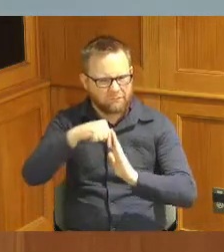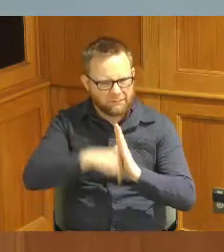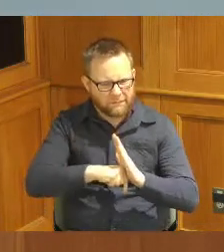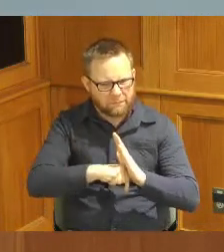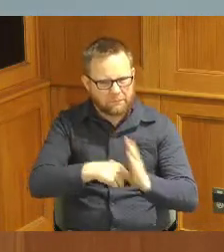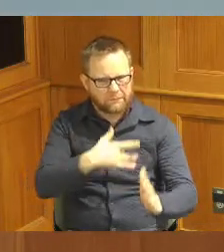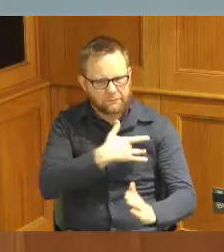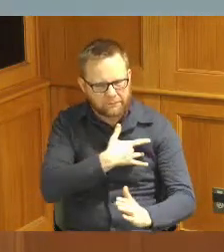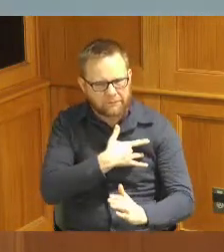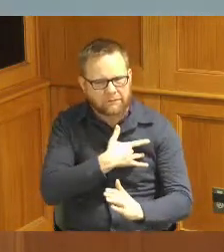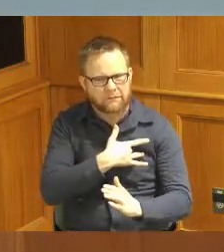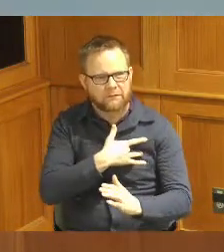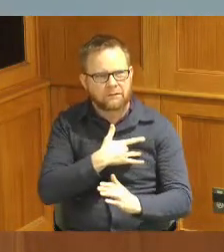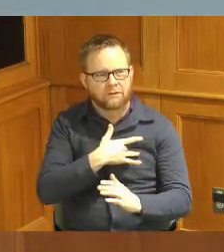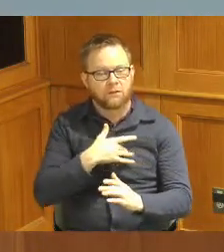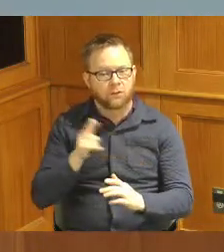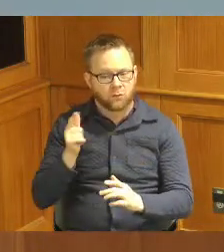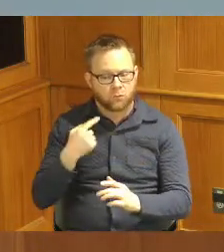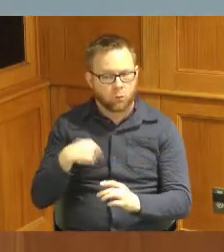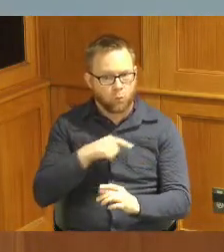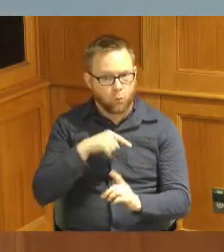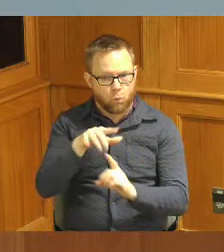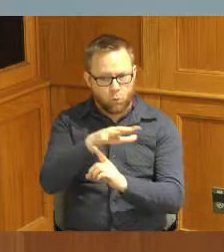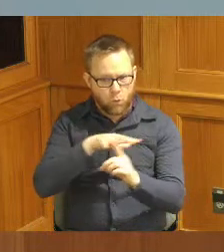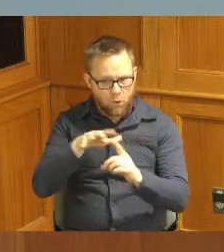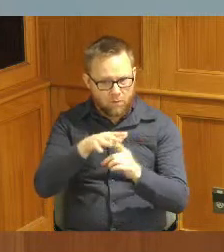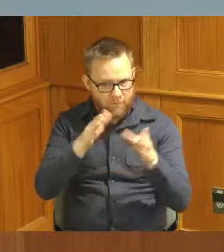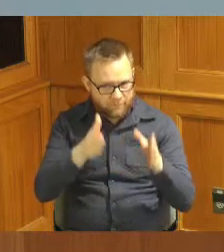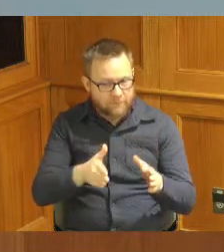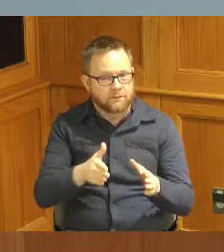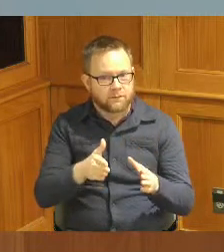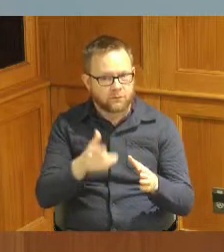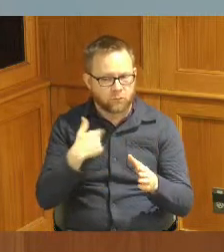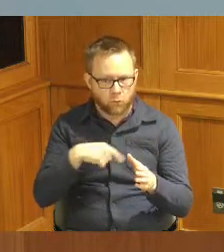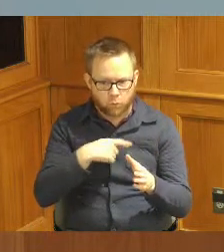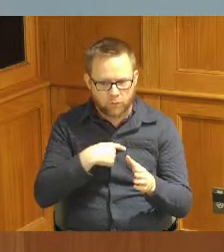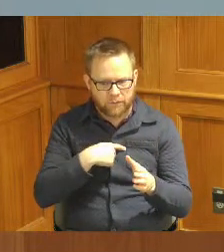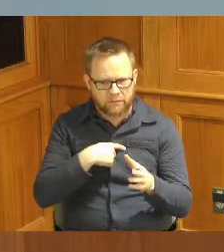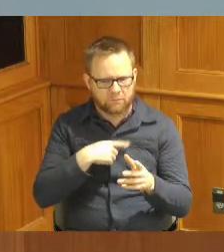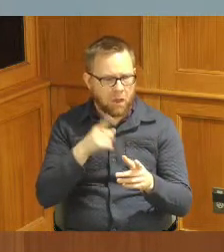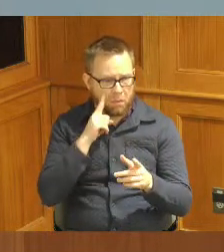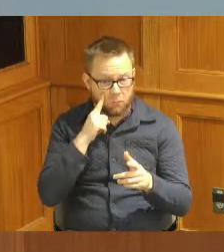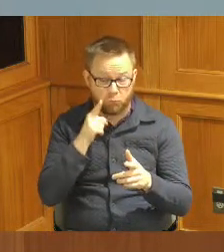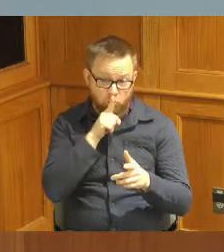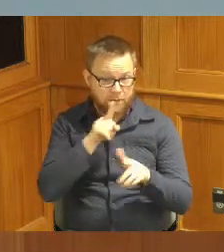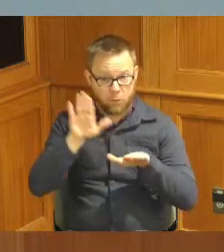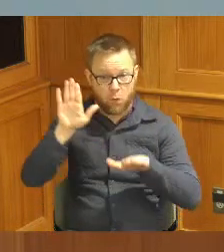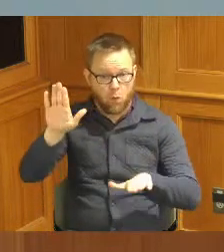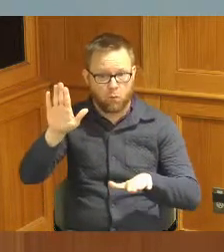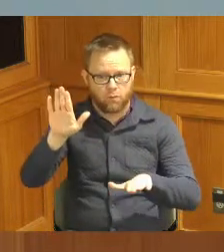environmental environmentalist we make a conscious oath I would say an UNS spoken